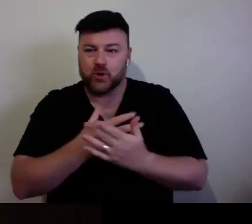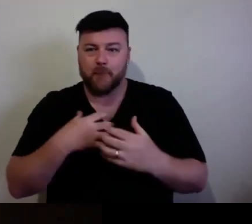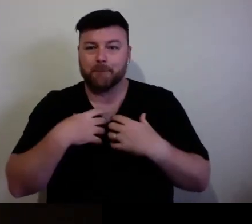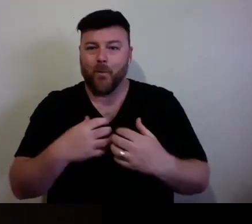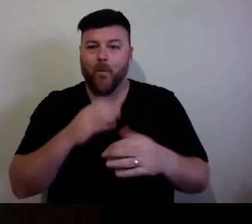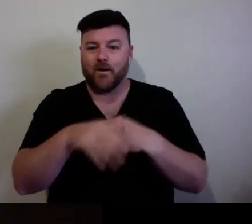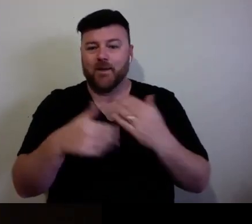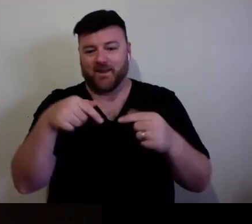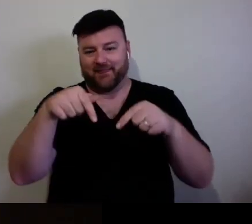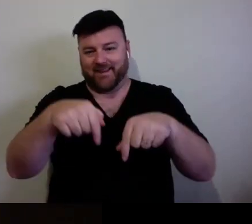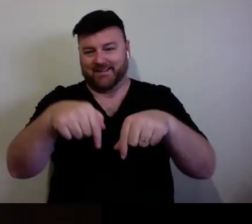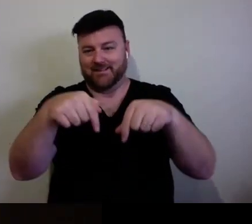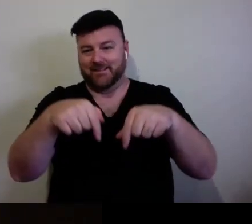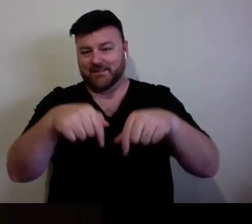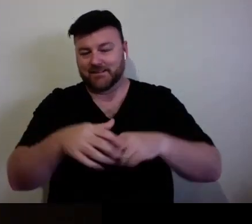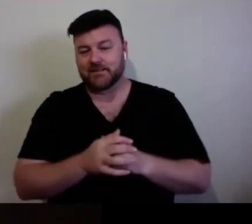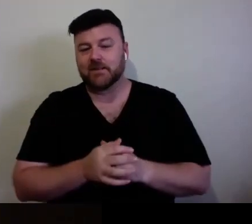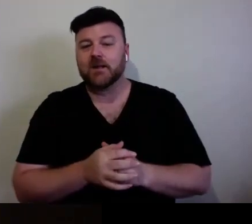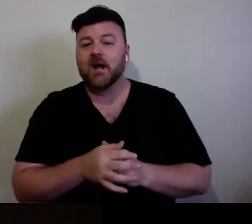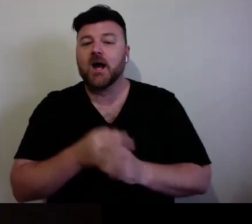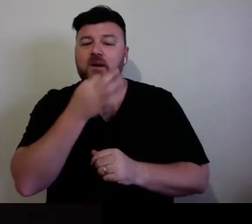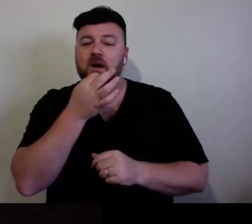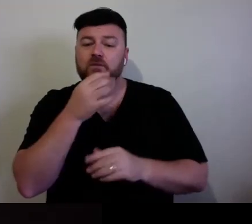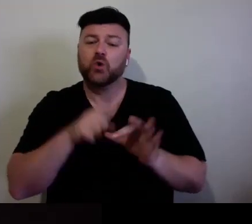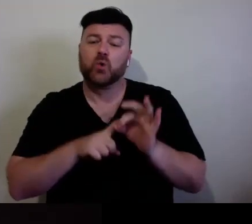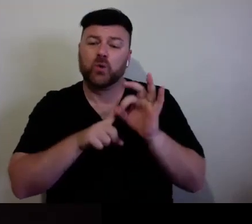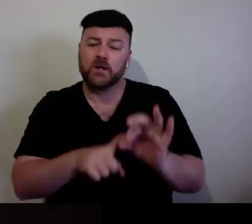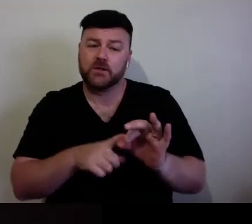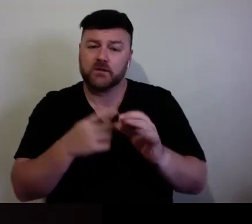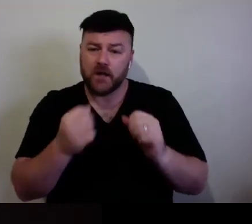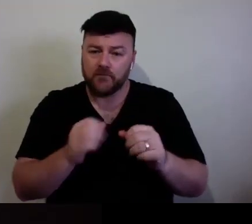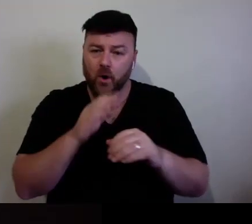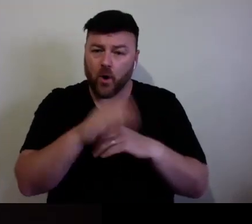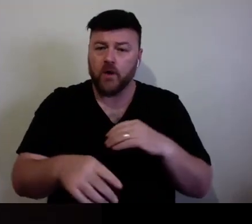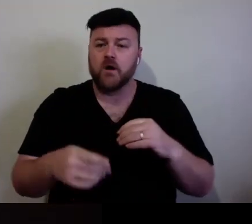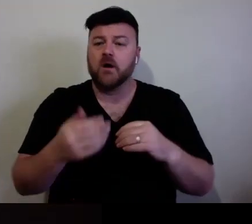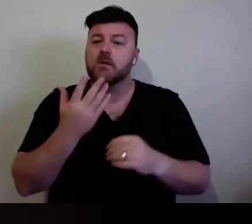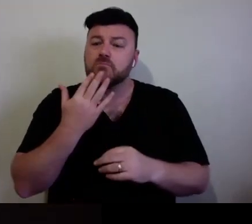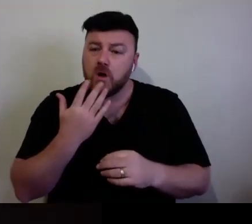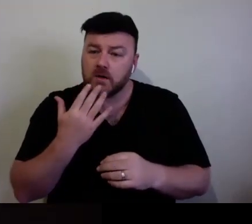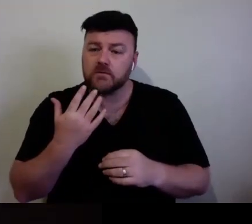There is a couple of questions that's come through around price points and business models and monetising.